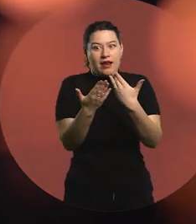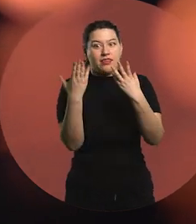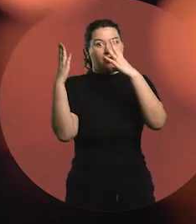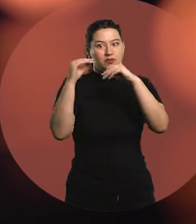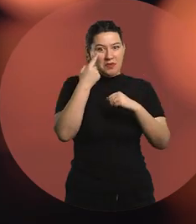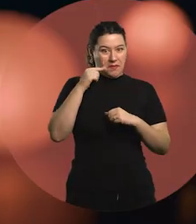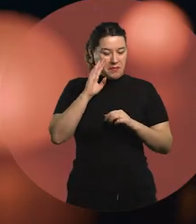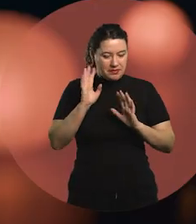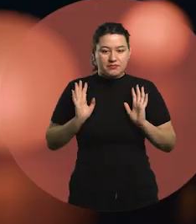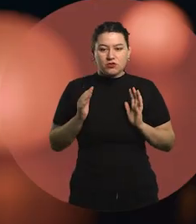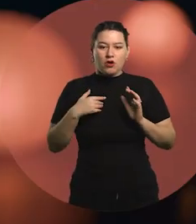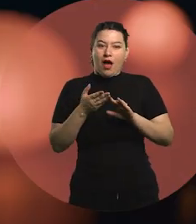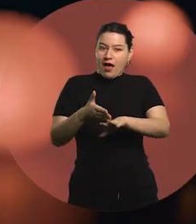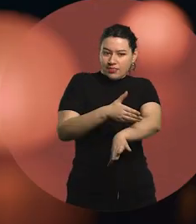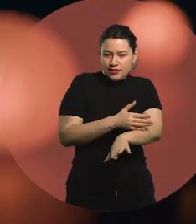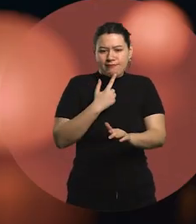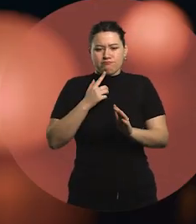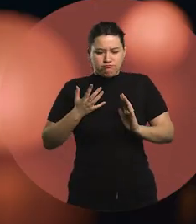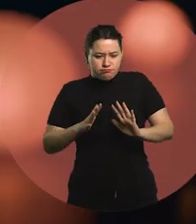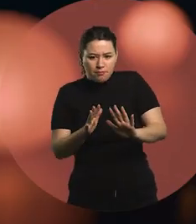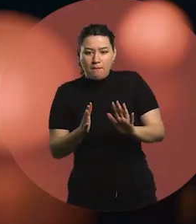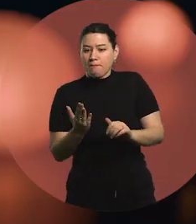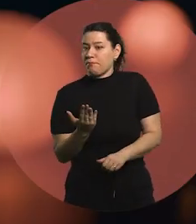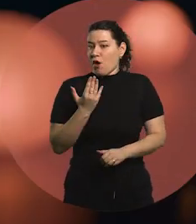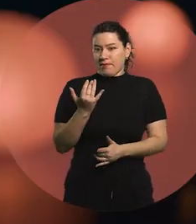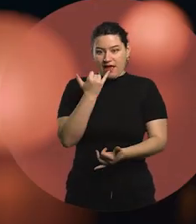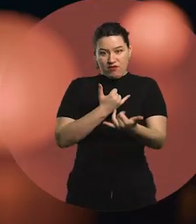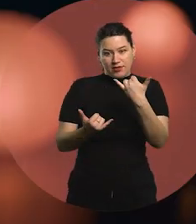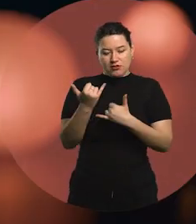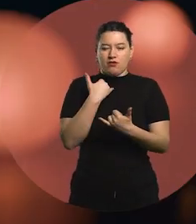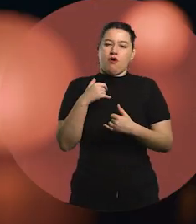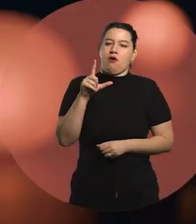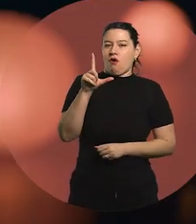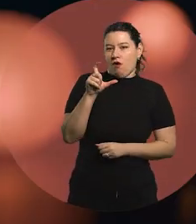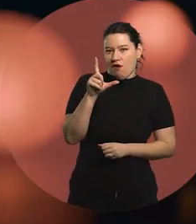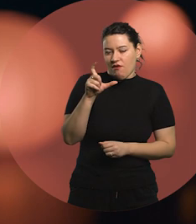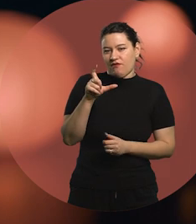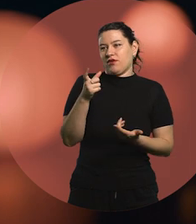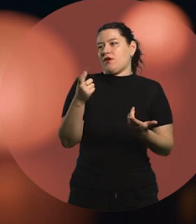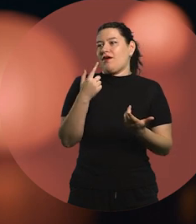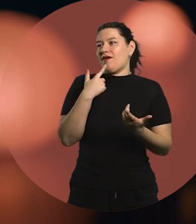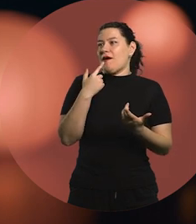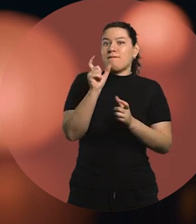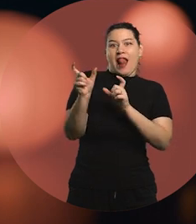I was producing my own information. Obviously I wasn't aware of any of these terms.